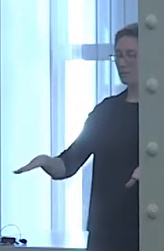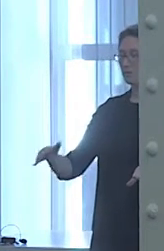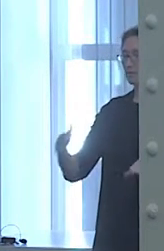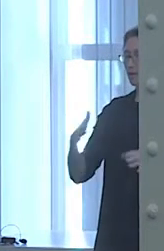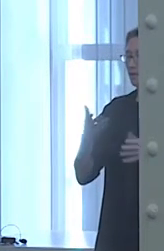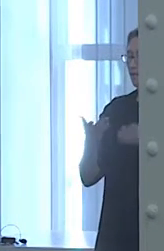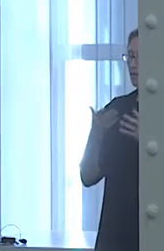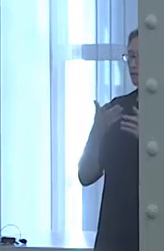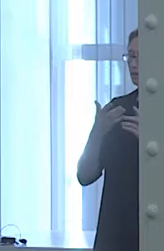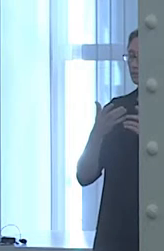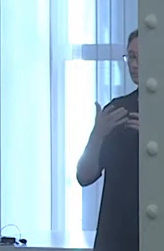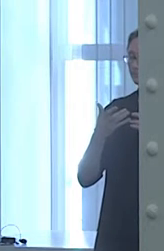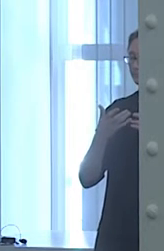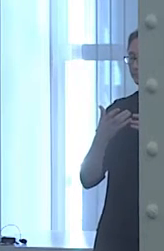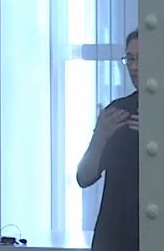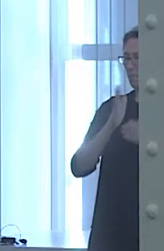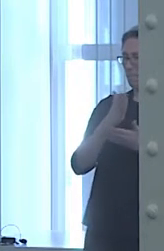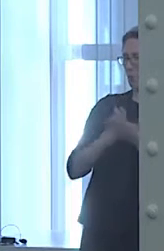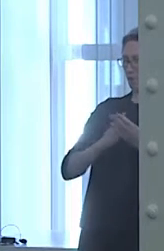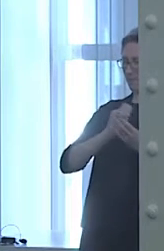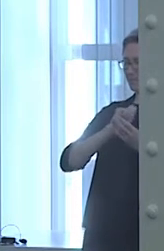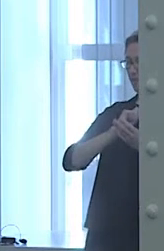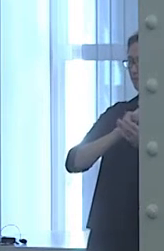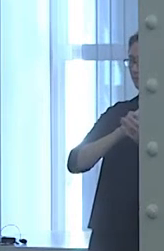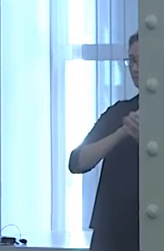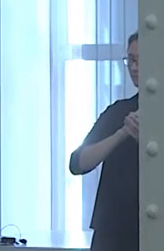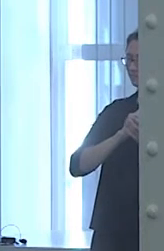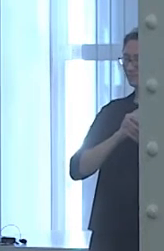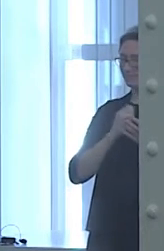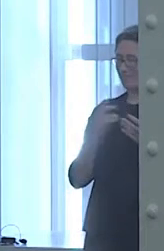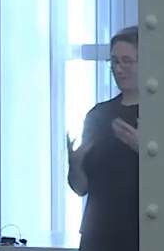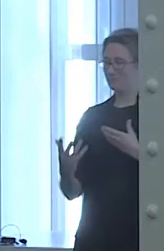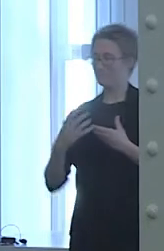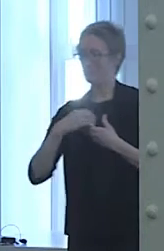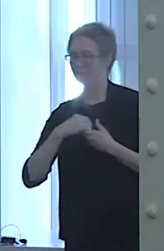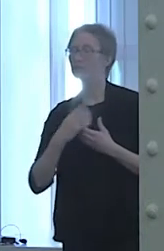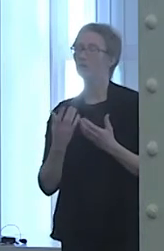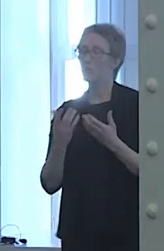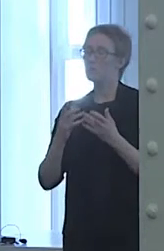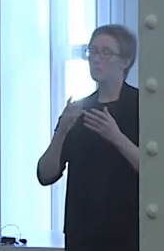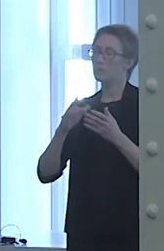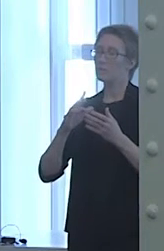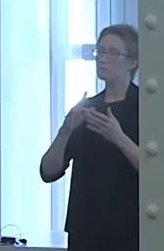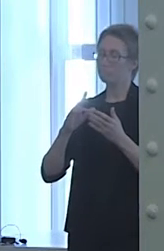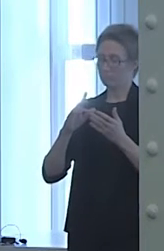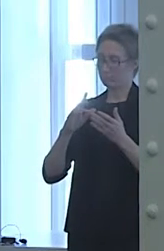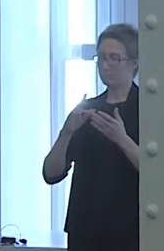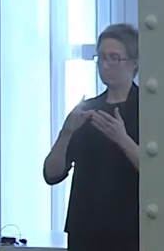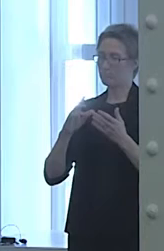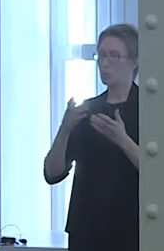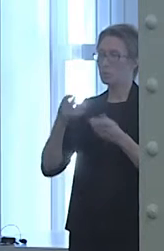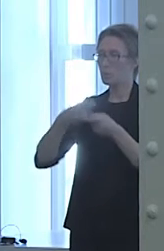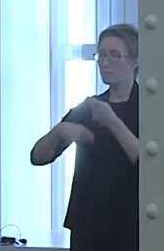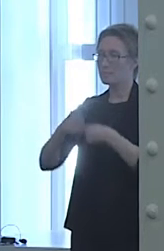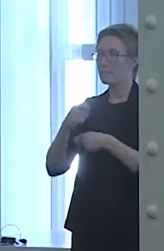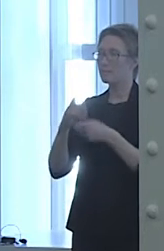Harmony is something that Asian-American cultures value greatly. So rather than pursuing happiness explicitly